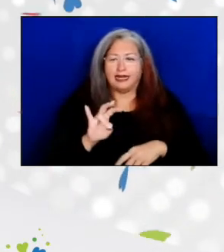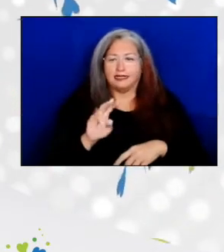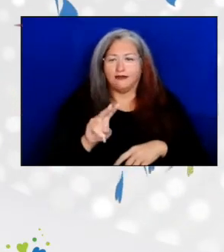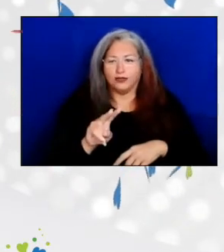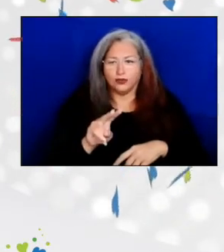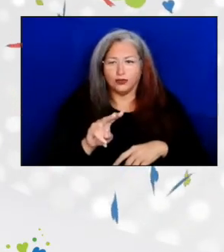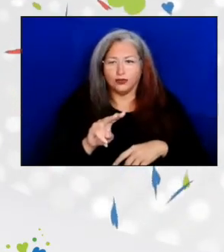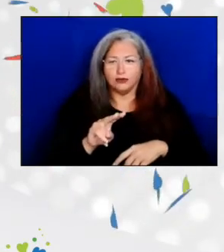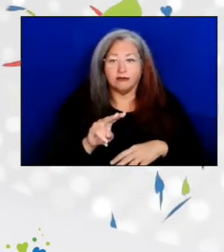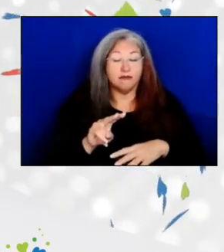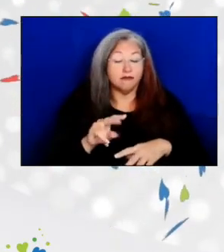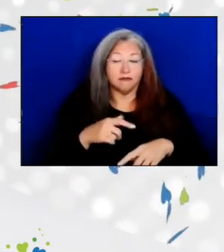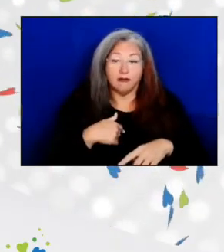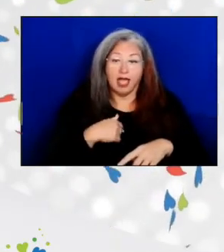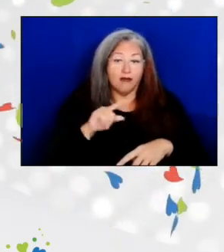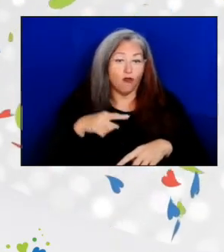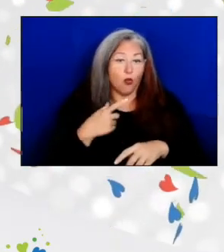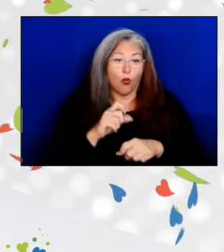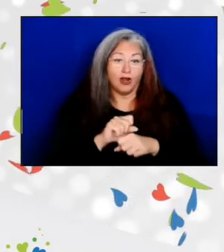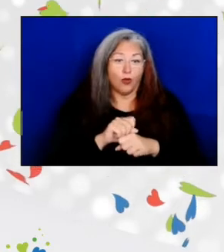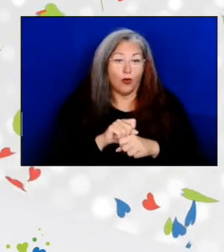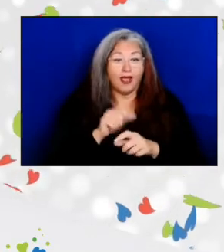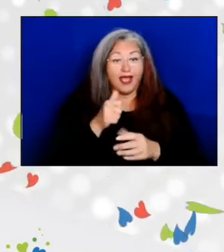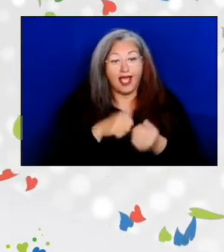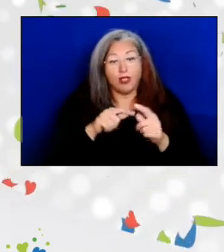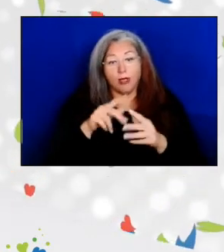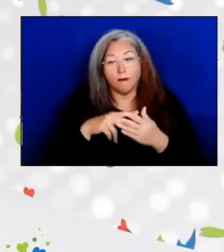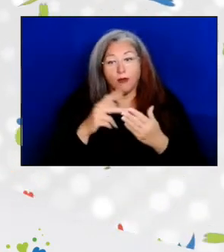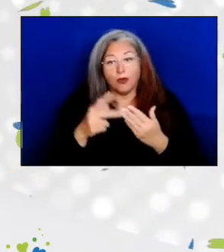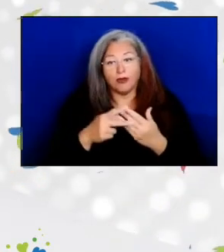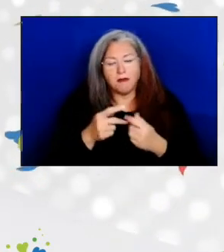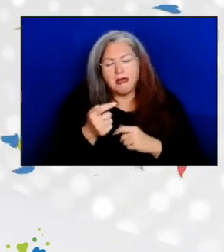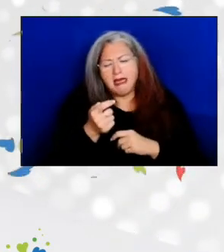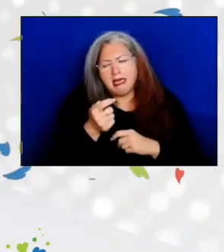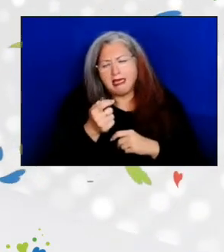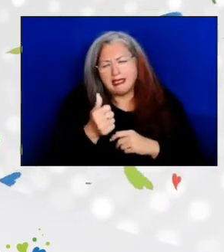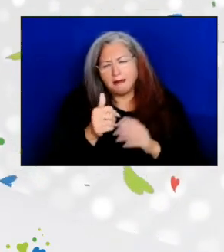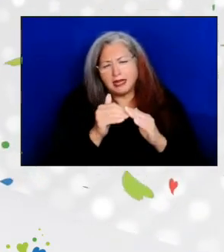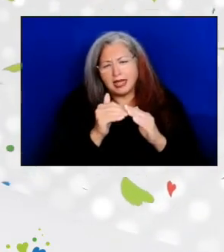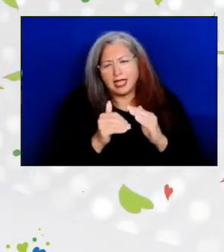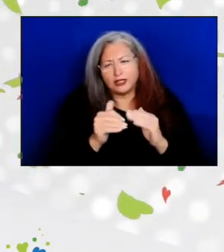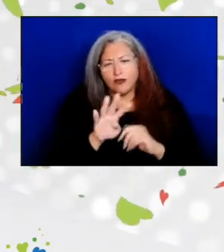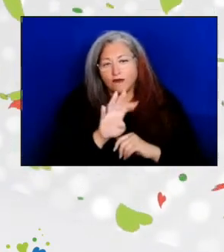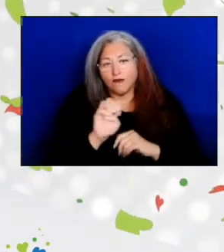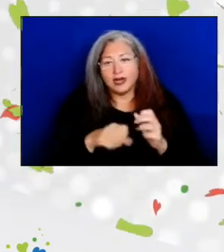I have only worked for the program slightly under 40 years, just like Edwin.